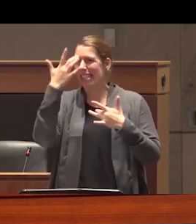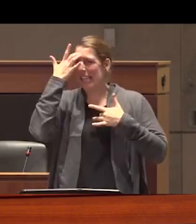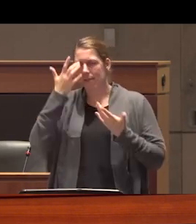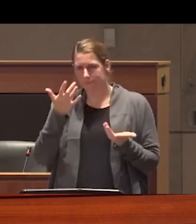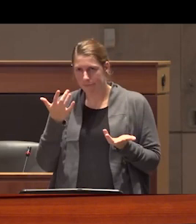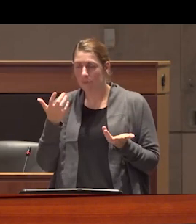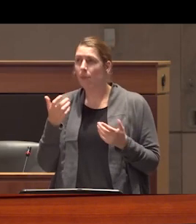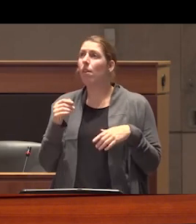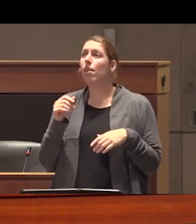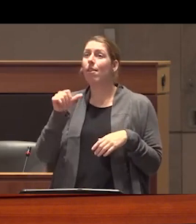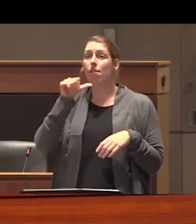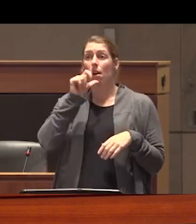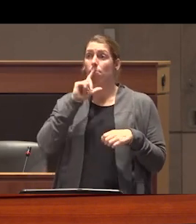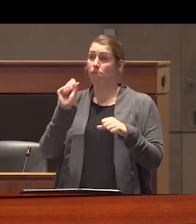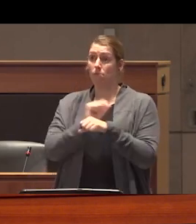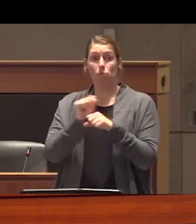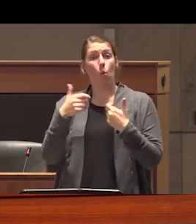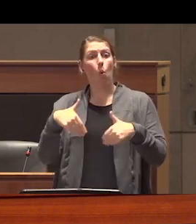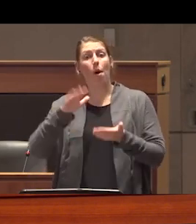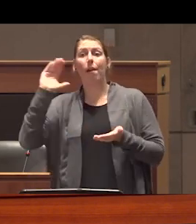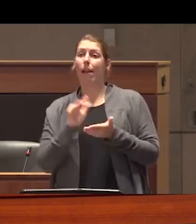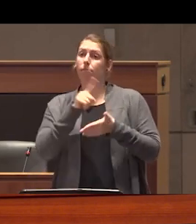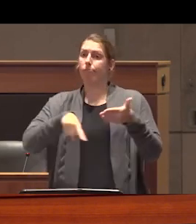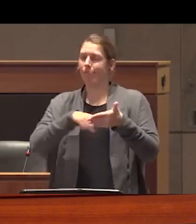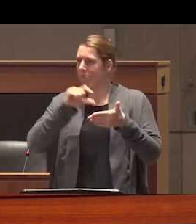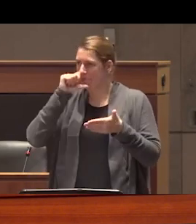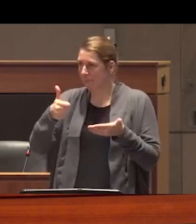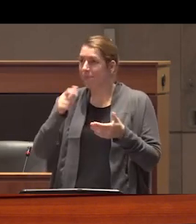not materially reduced the Discrimination they experience it has simply added fuel